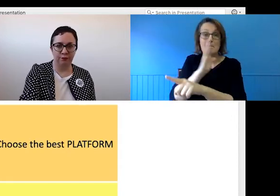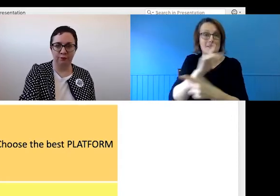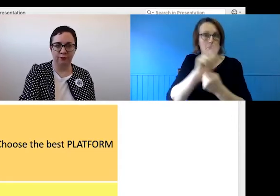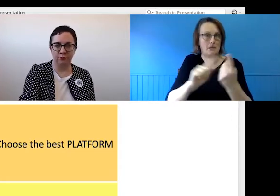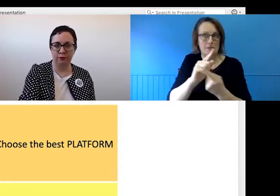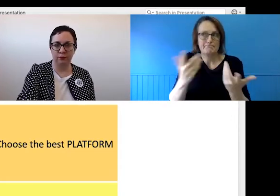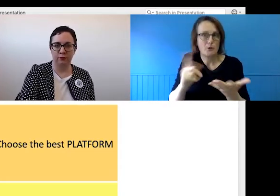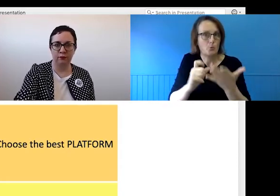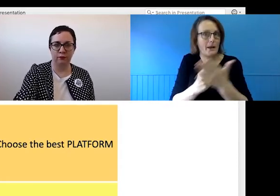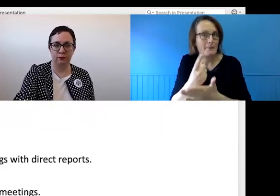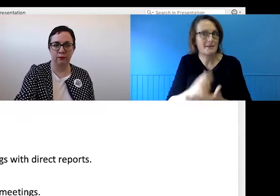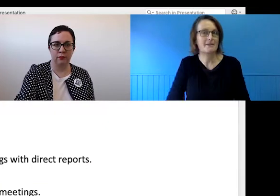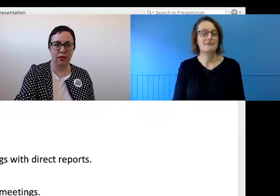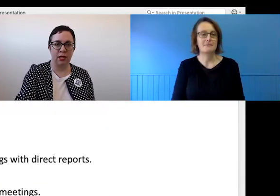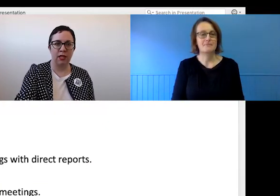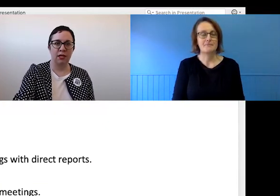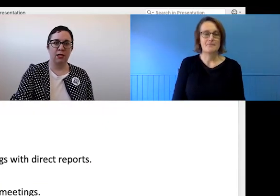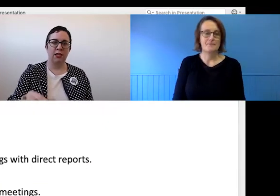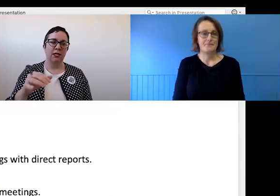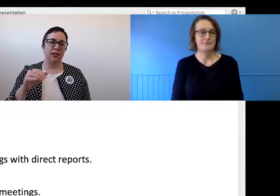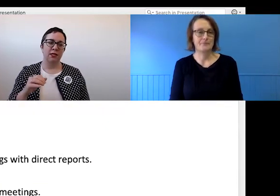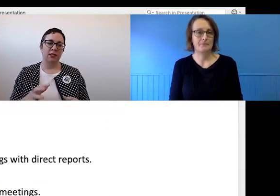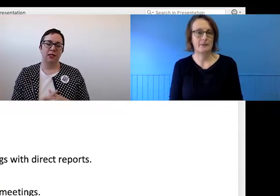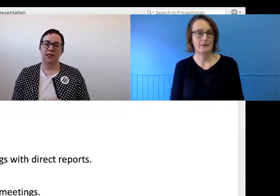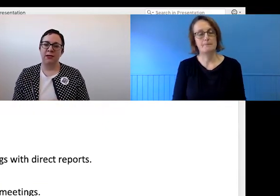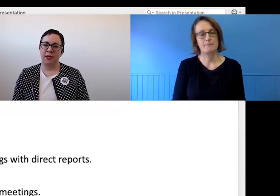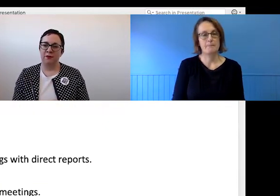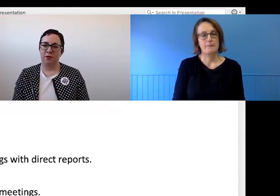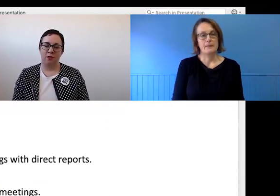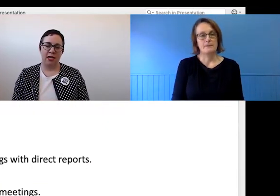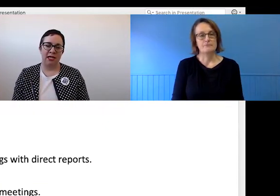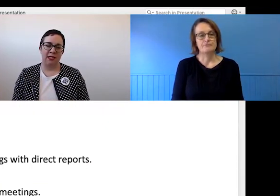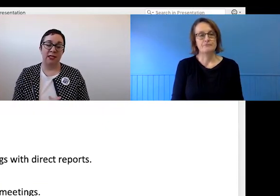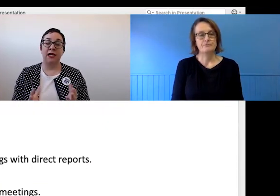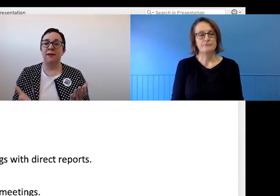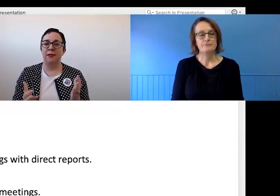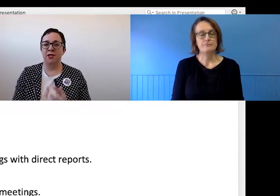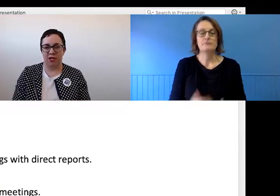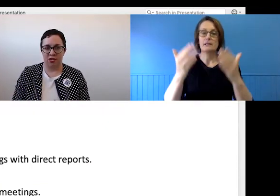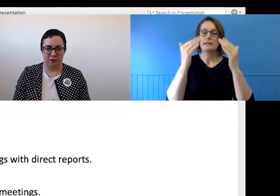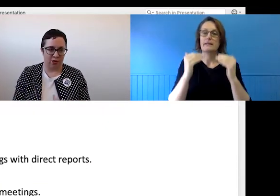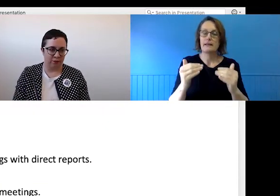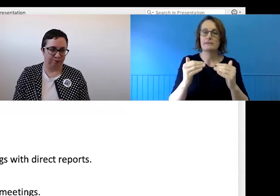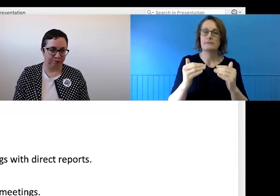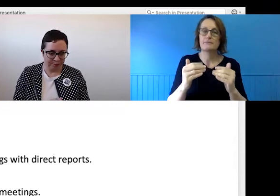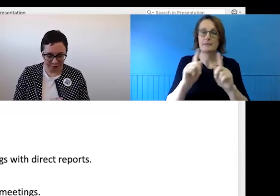(PAUSE) -- Tip number 4 is team interactions review.